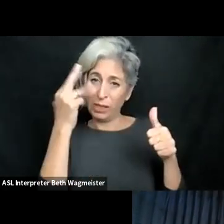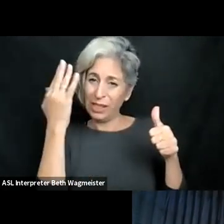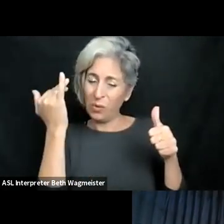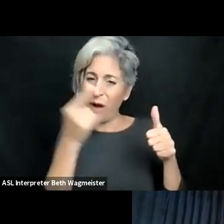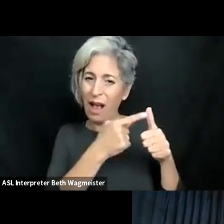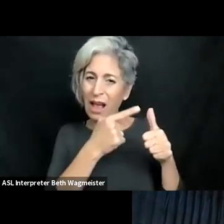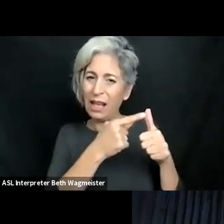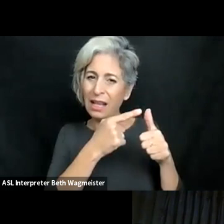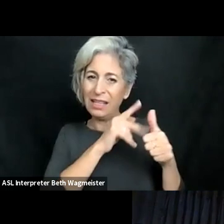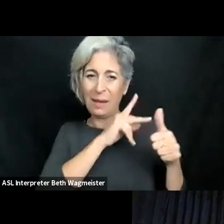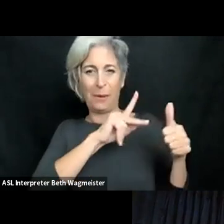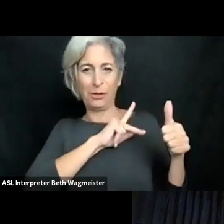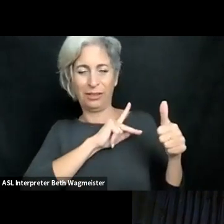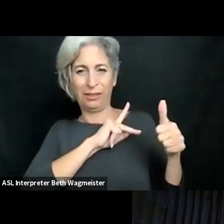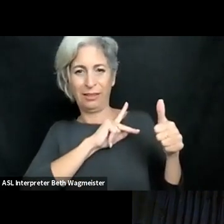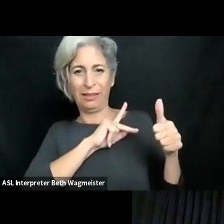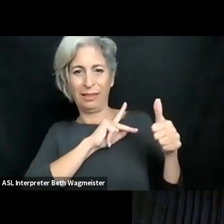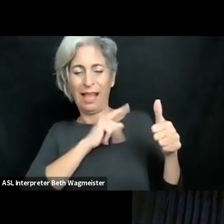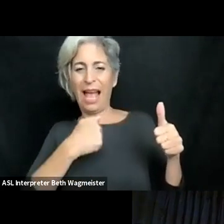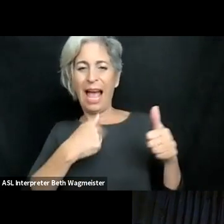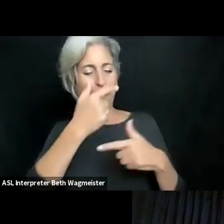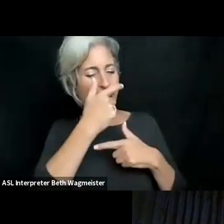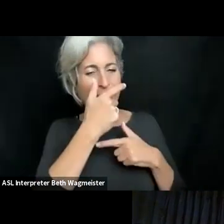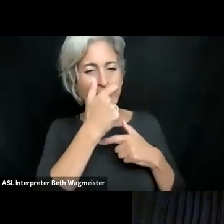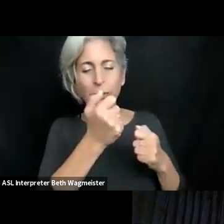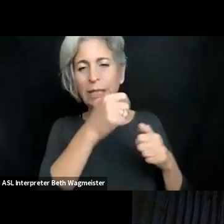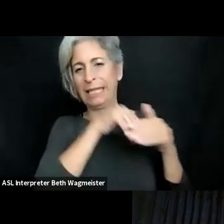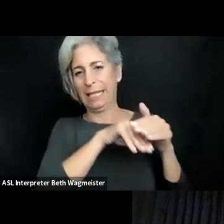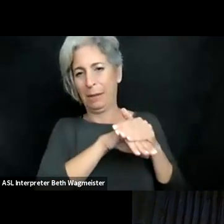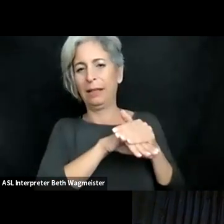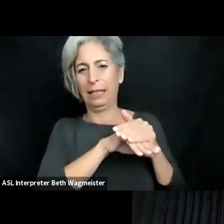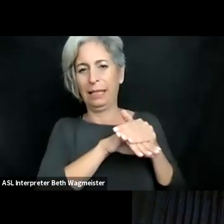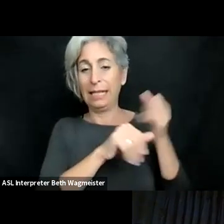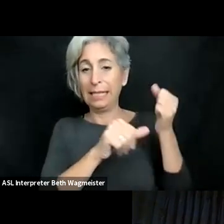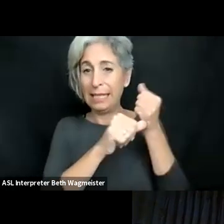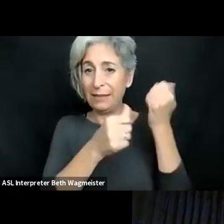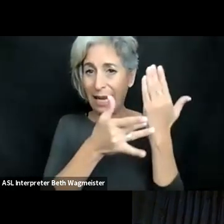reasons. Just to put -- summarize. The first